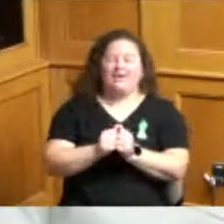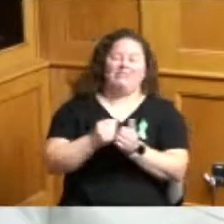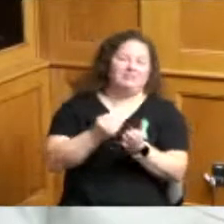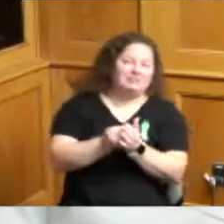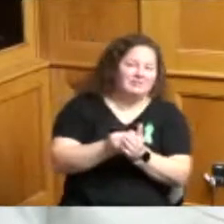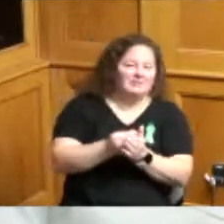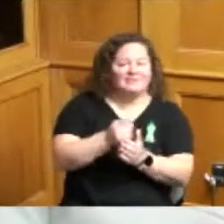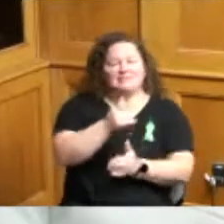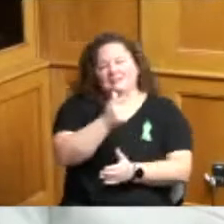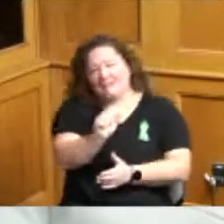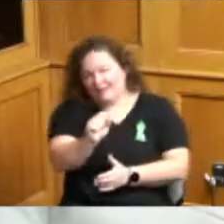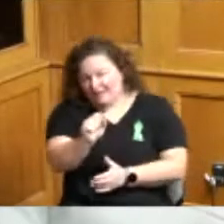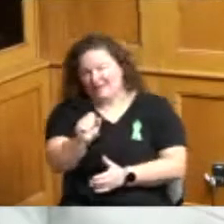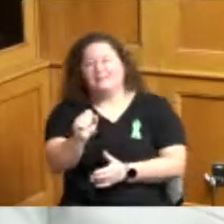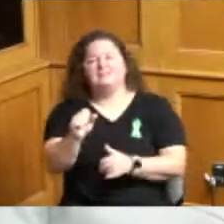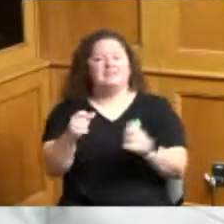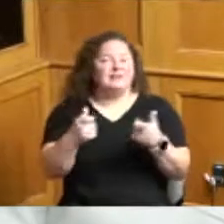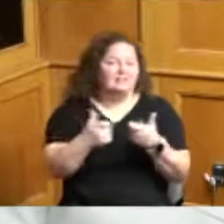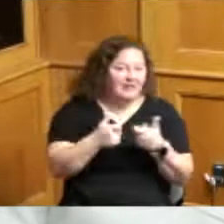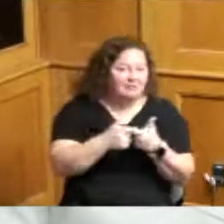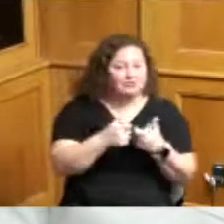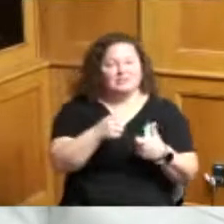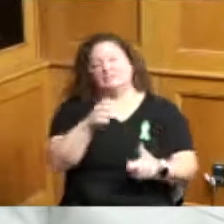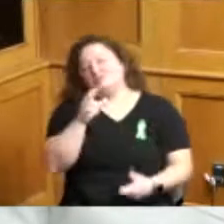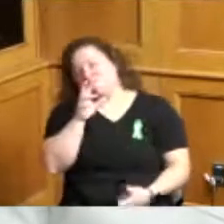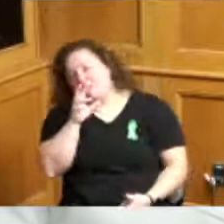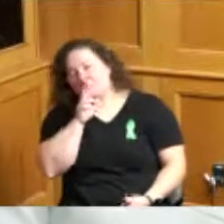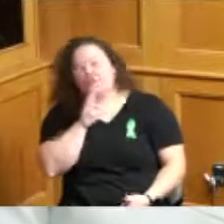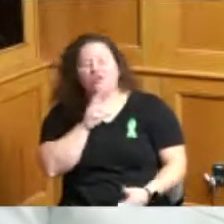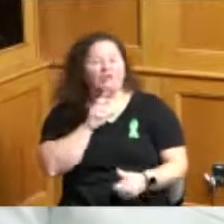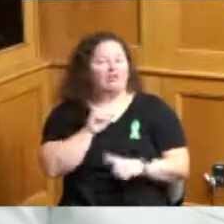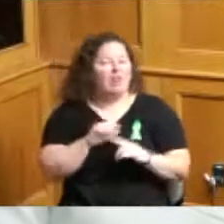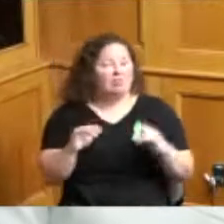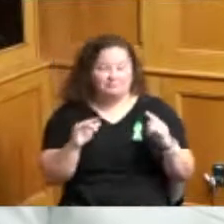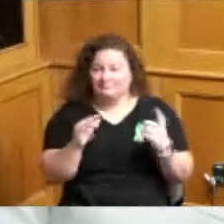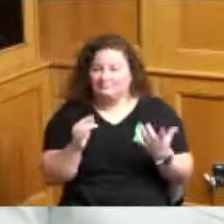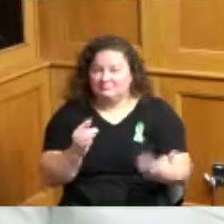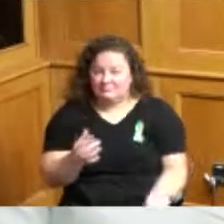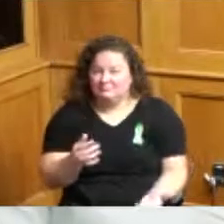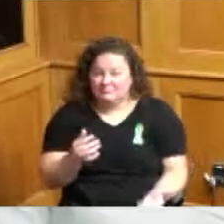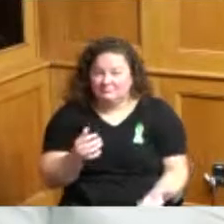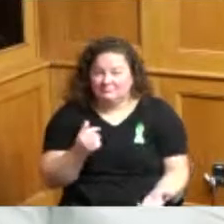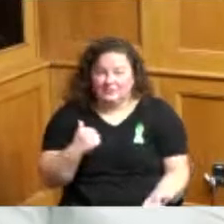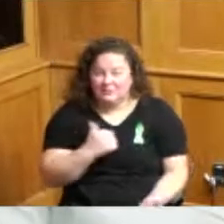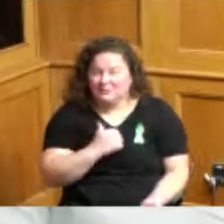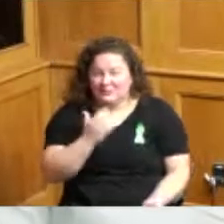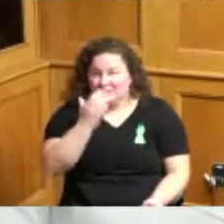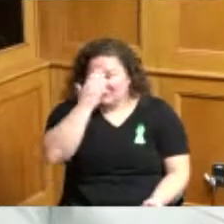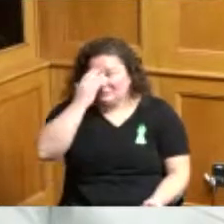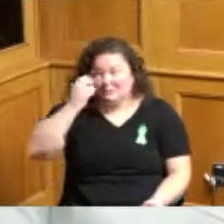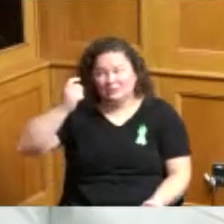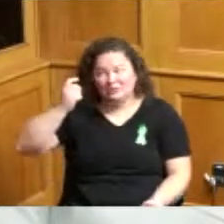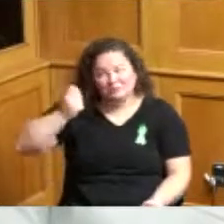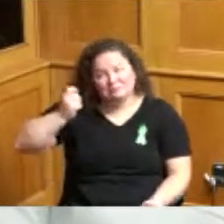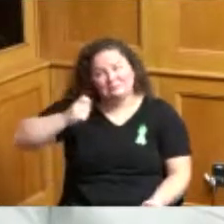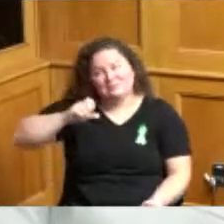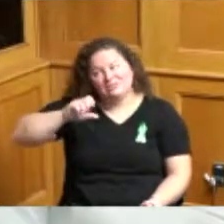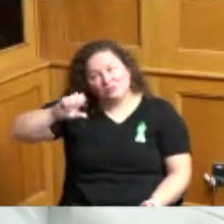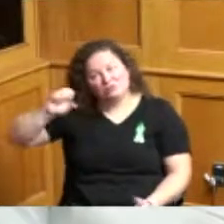bill with other things and as we all know while the social security check came in that did not go